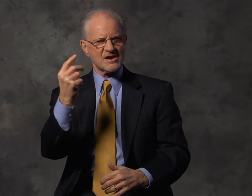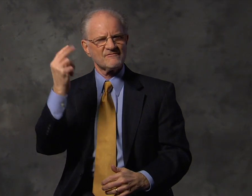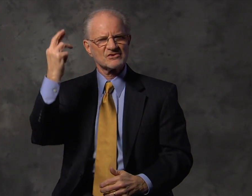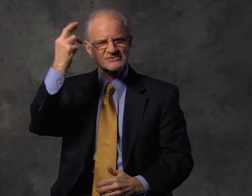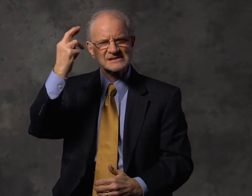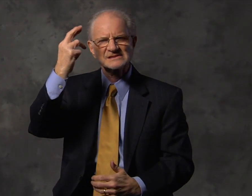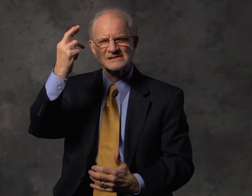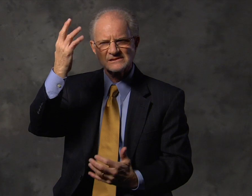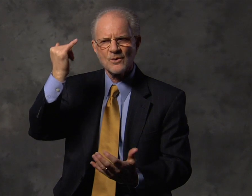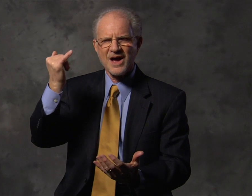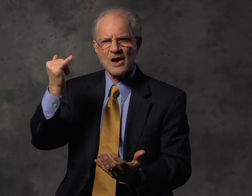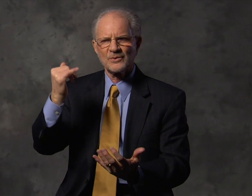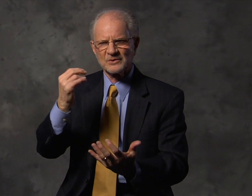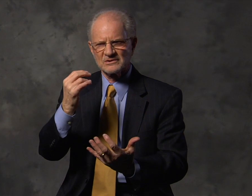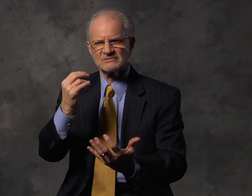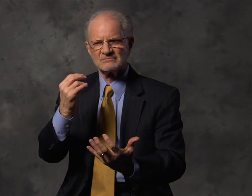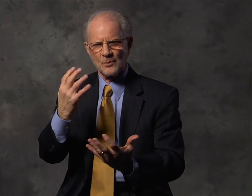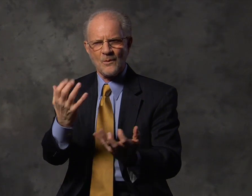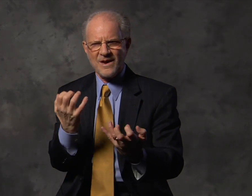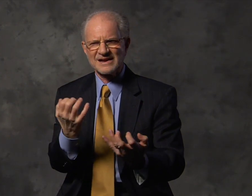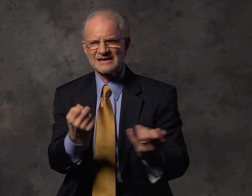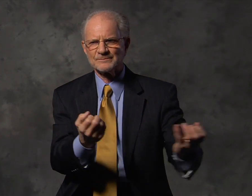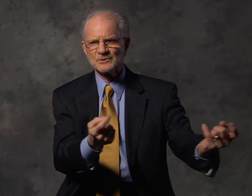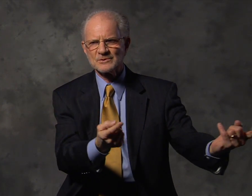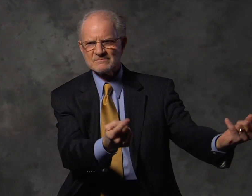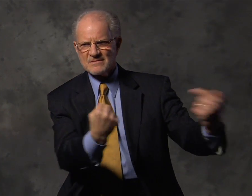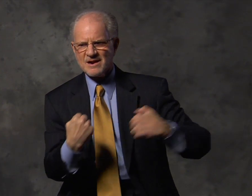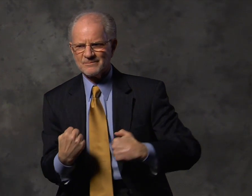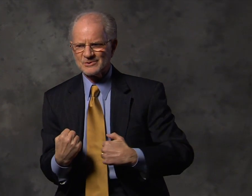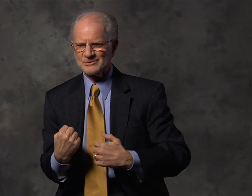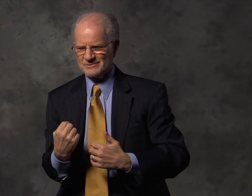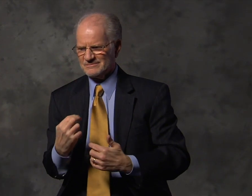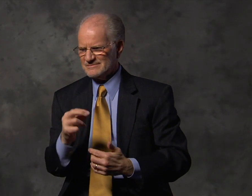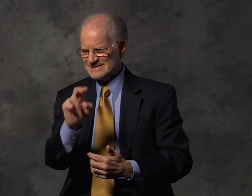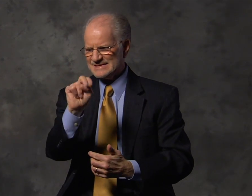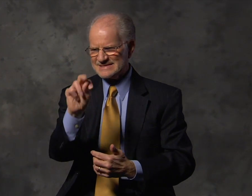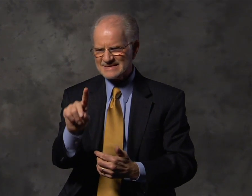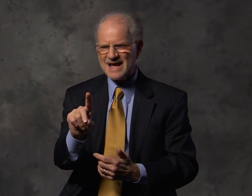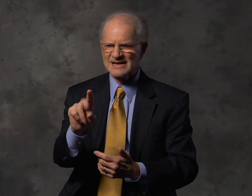That was one of the reasons why we really wanted him to come to